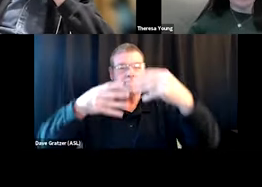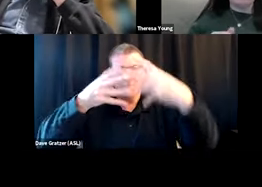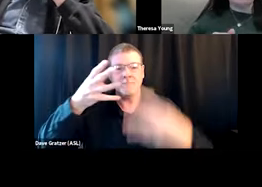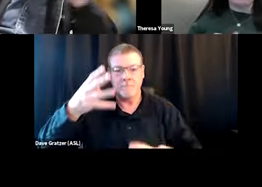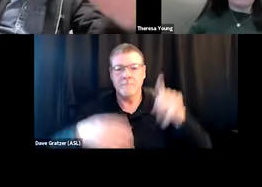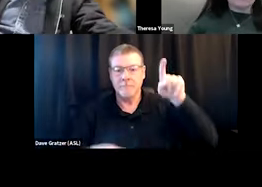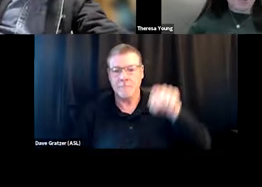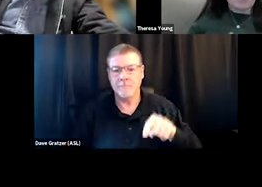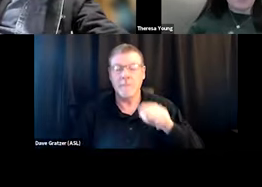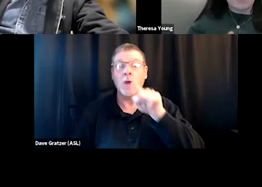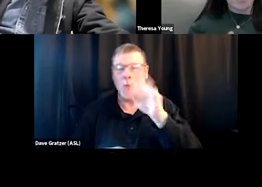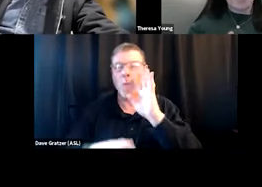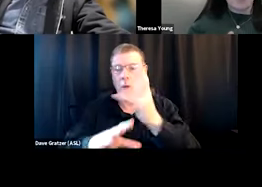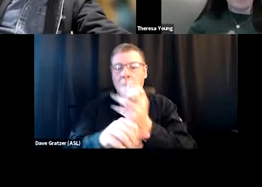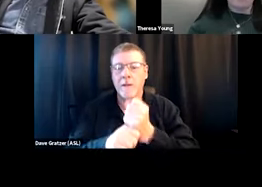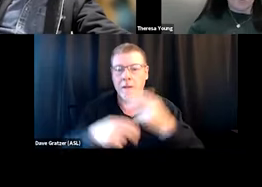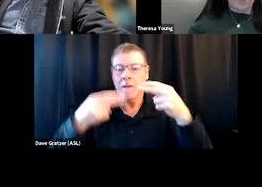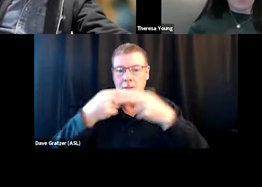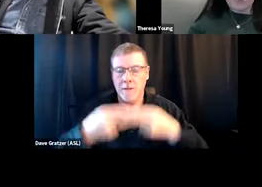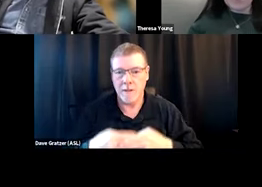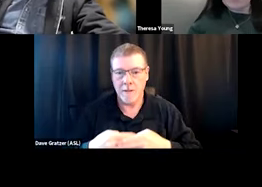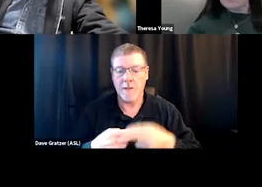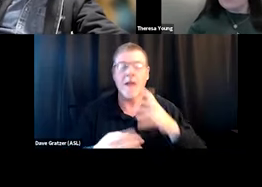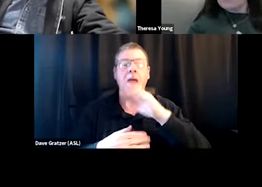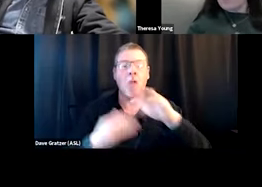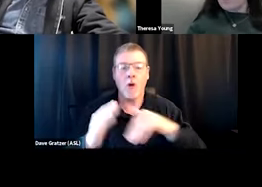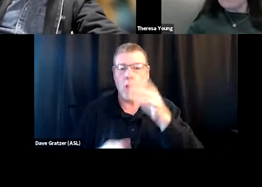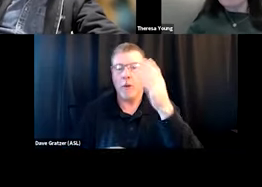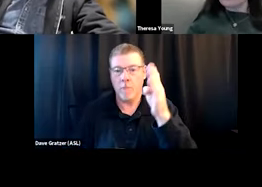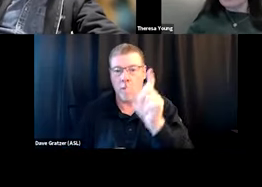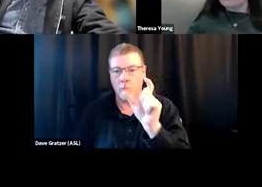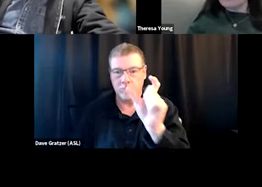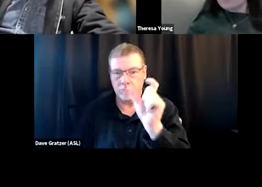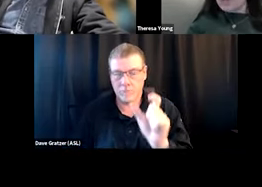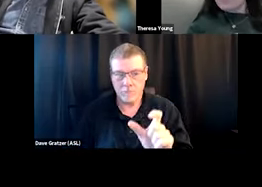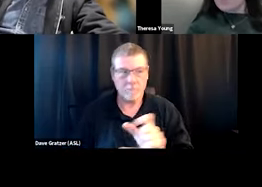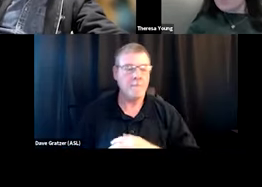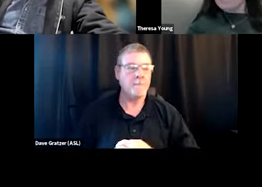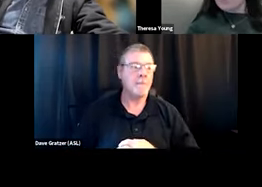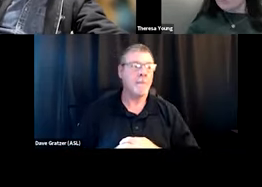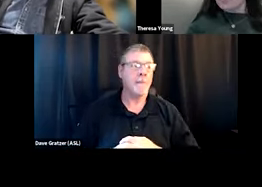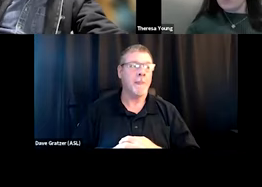Again, you will get these slides, and they are all hyperlinked in those slides, and they're available.